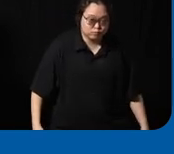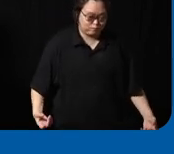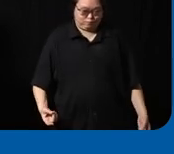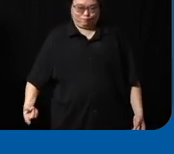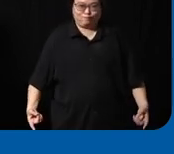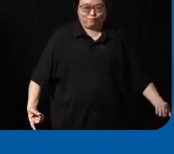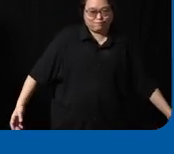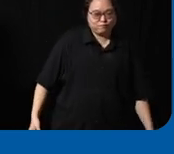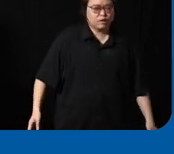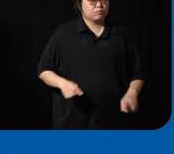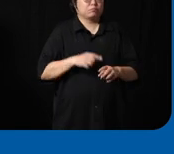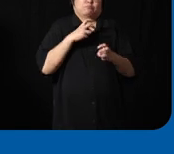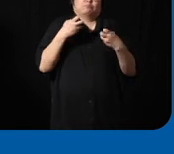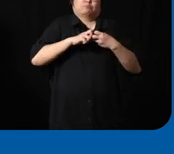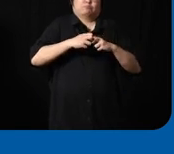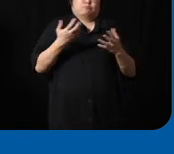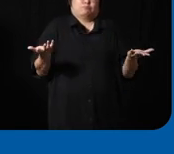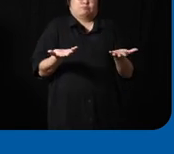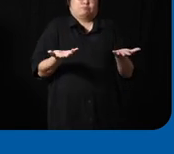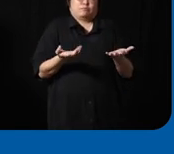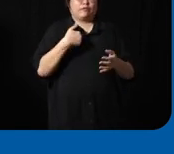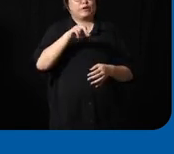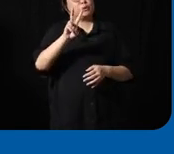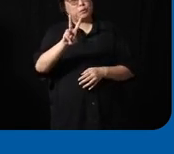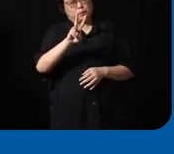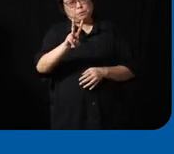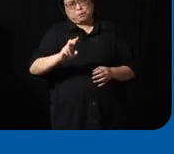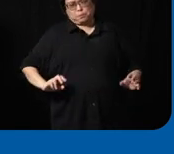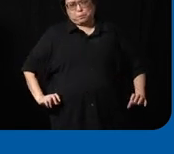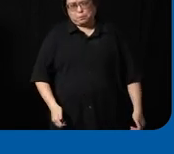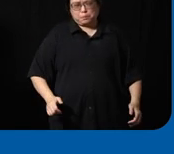but the problem with that was scalability we only had two Wheelchairs and to collect data